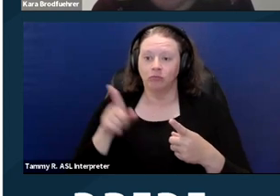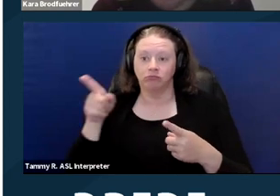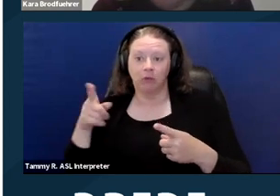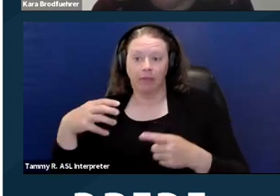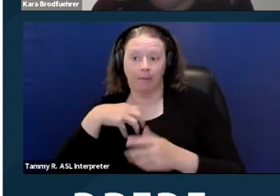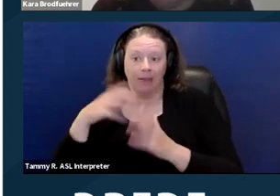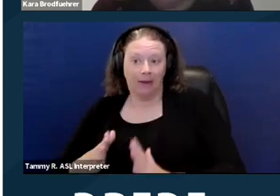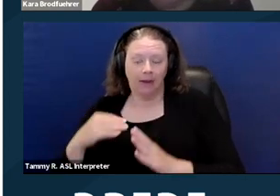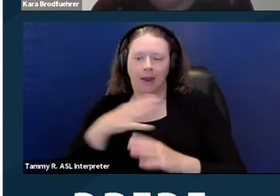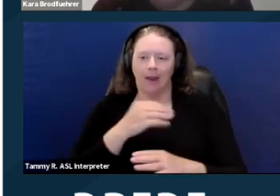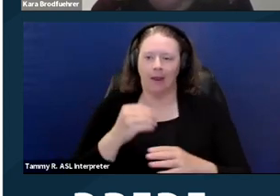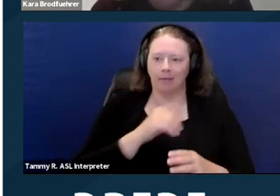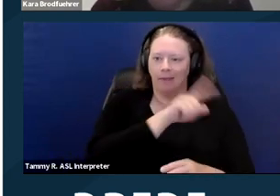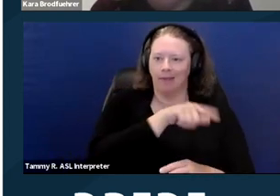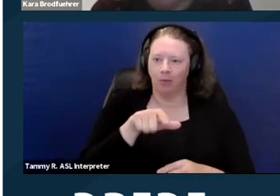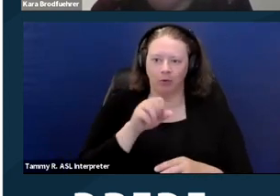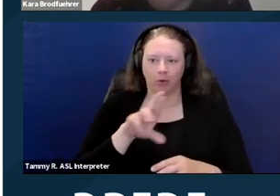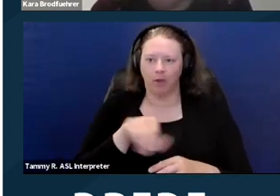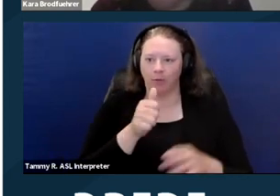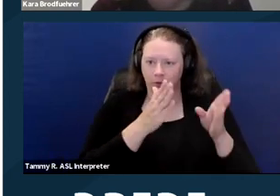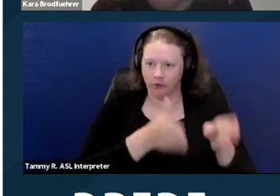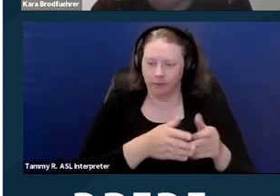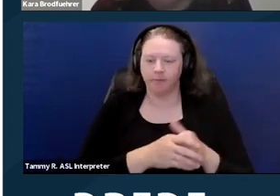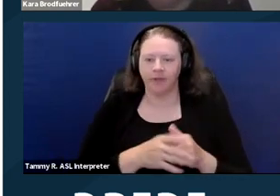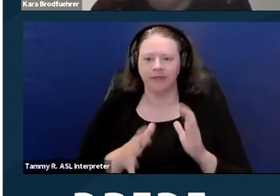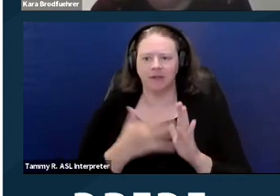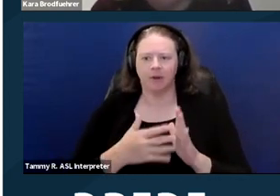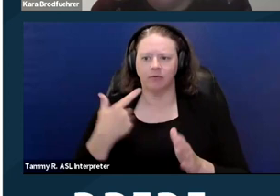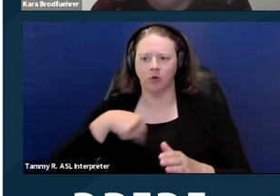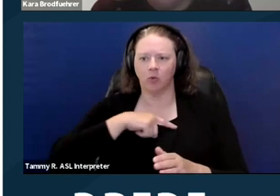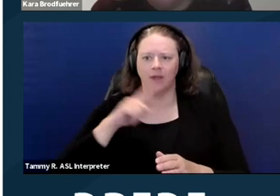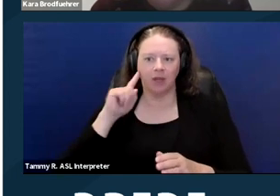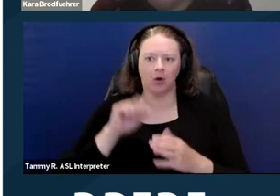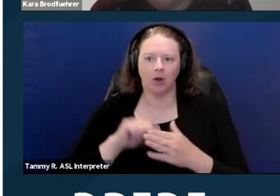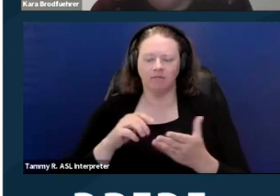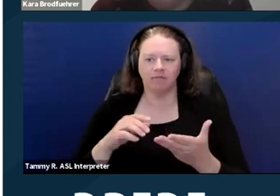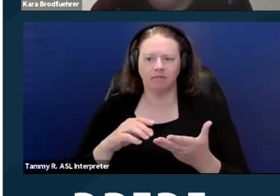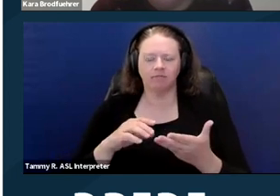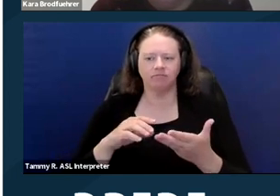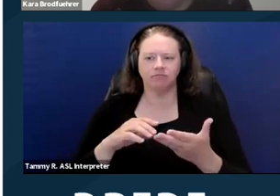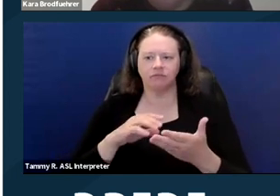And, you know, sometimes we hear about complaints of discrimination and we decide